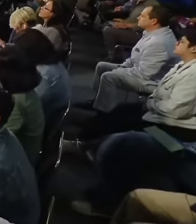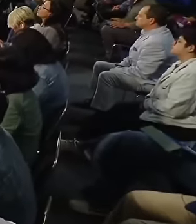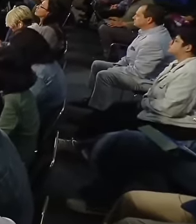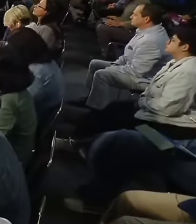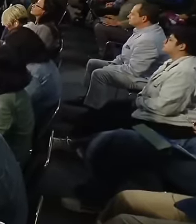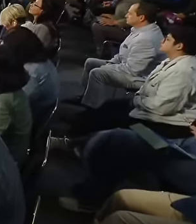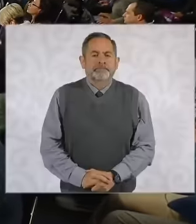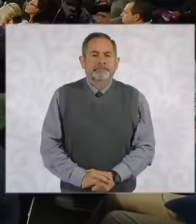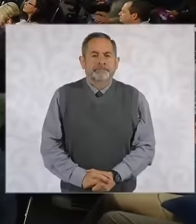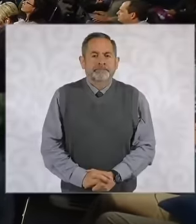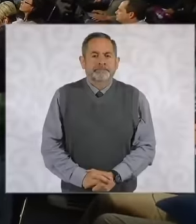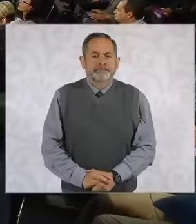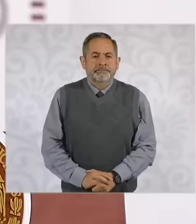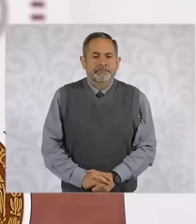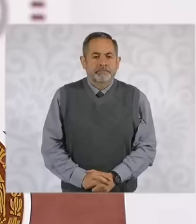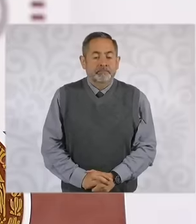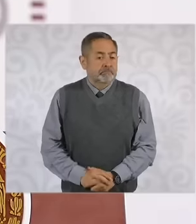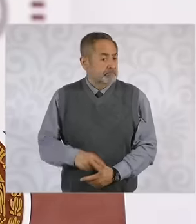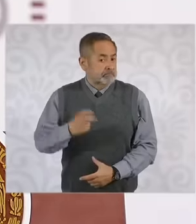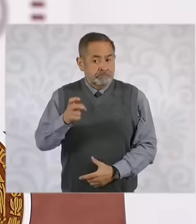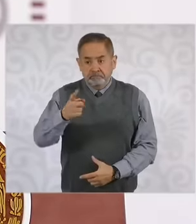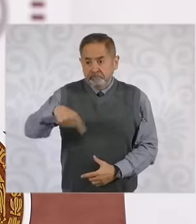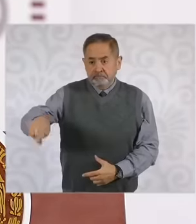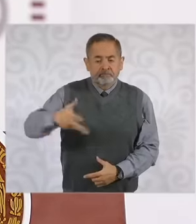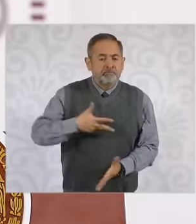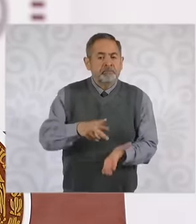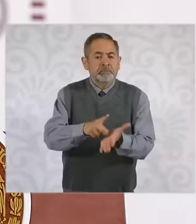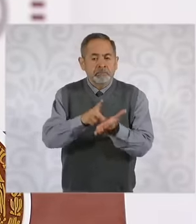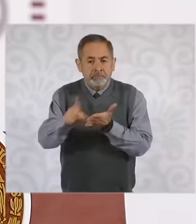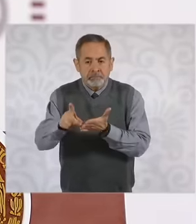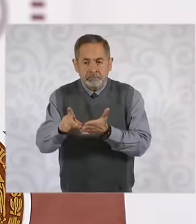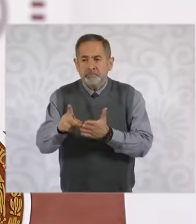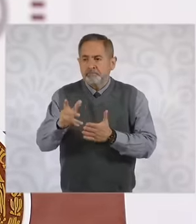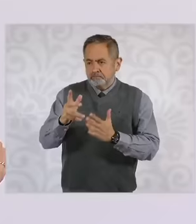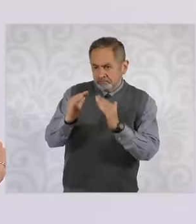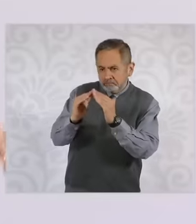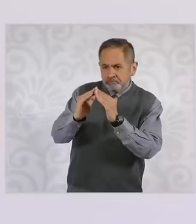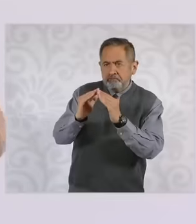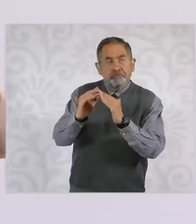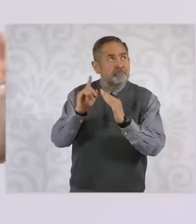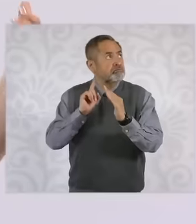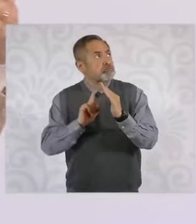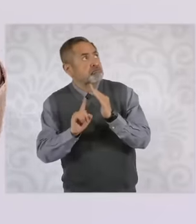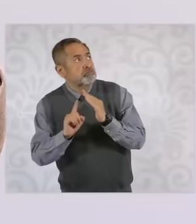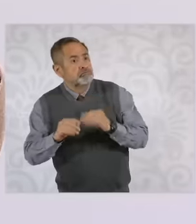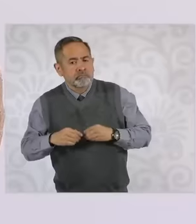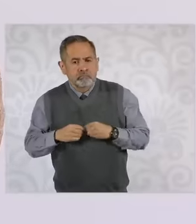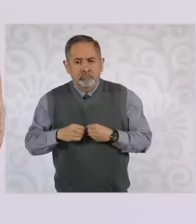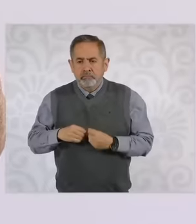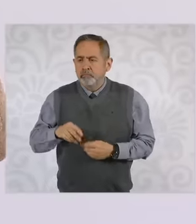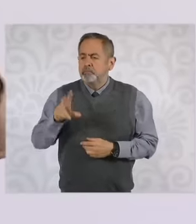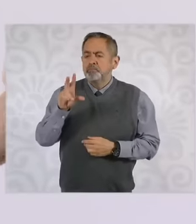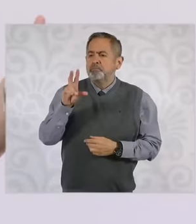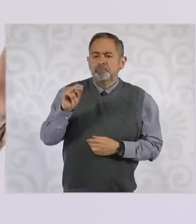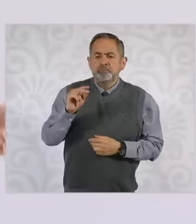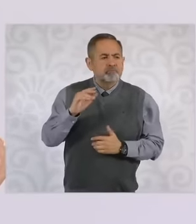the objective, the right to housing, the right to a roof, not building housing for the sake of building